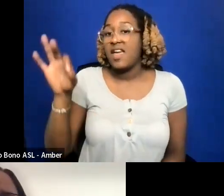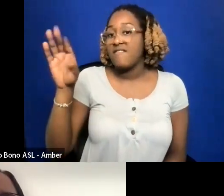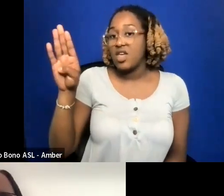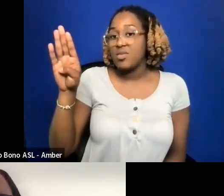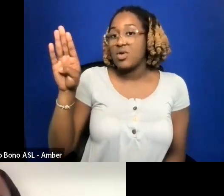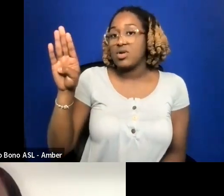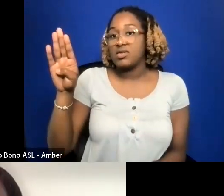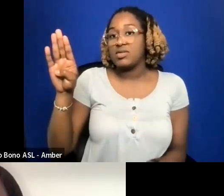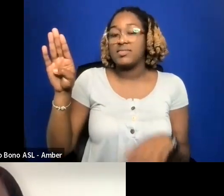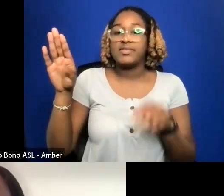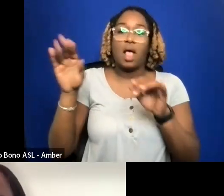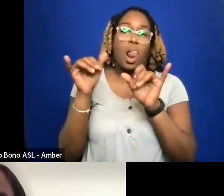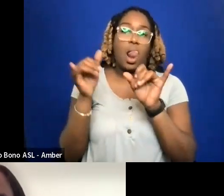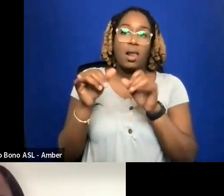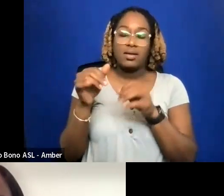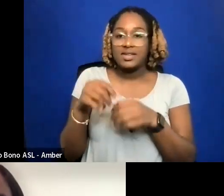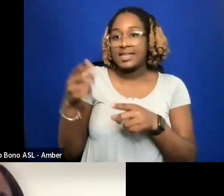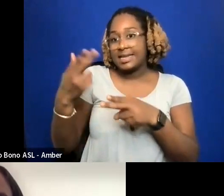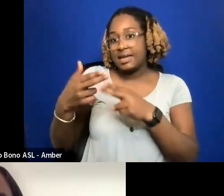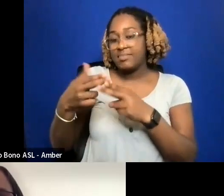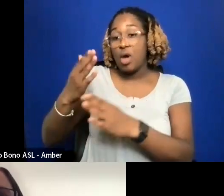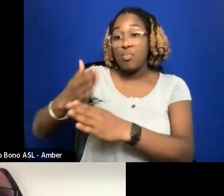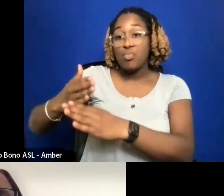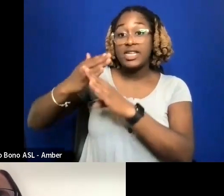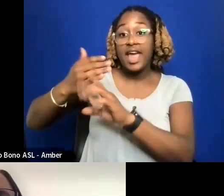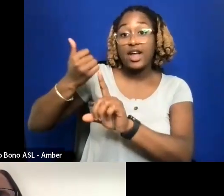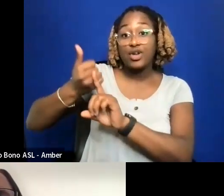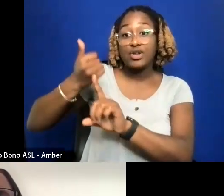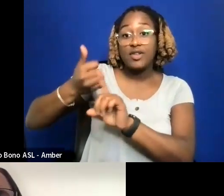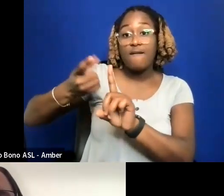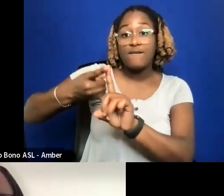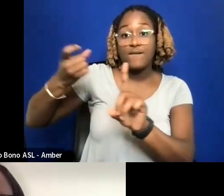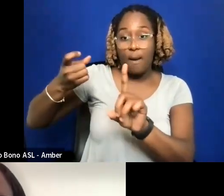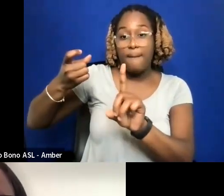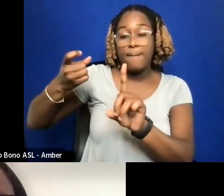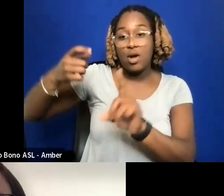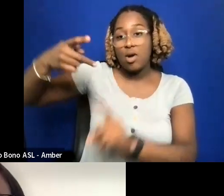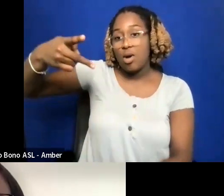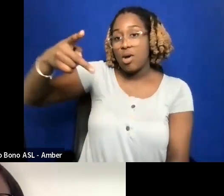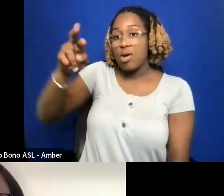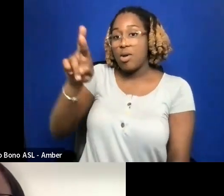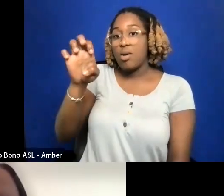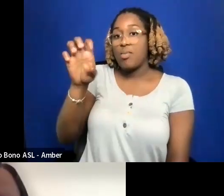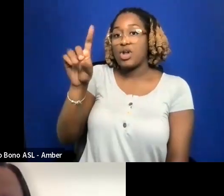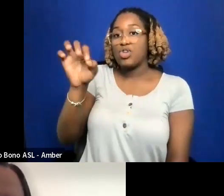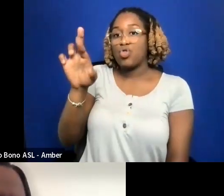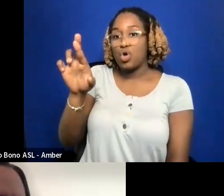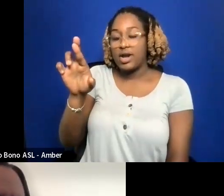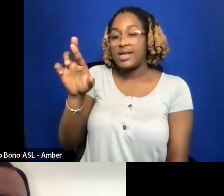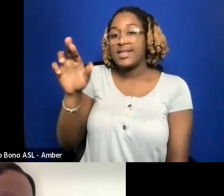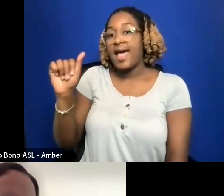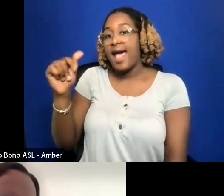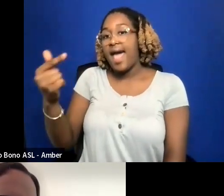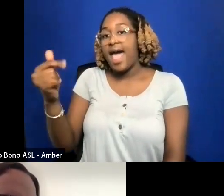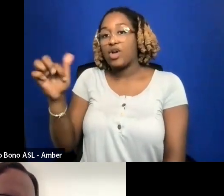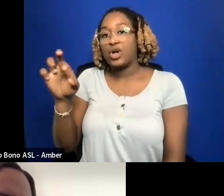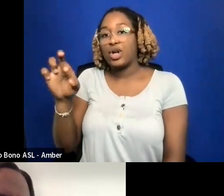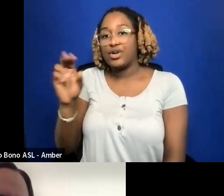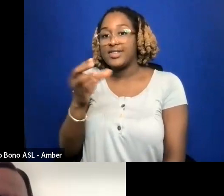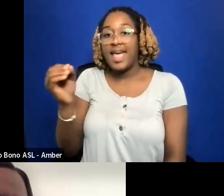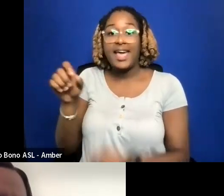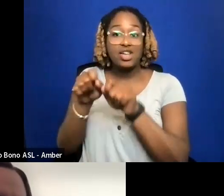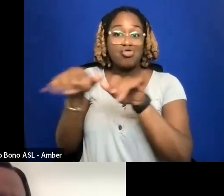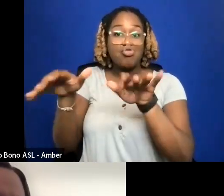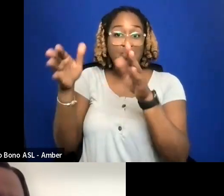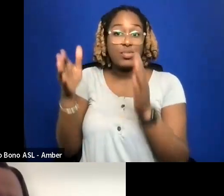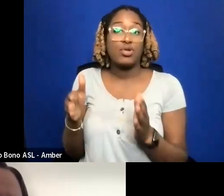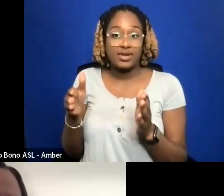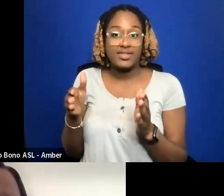IT'S PROTECT YOURSELF FROM PREDATORY AGGREGATORS AND DISTRIBUTORS, I THINK YOU CAN BE INVITED OR I